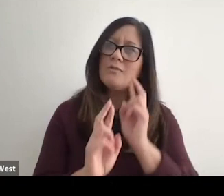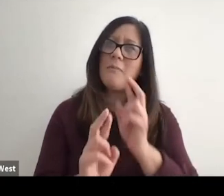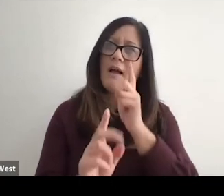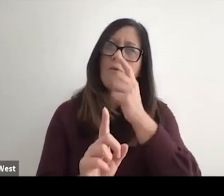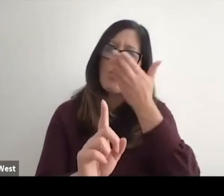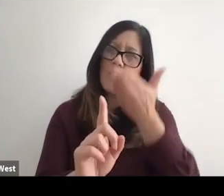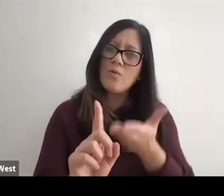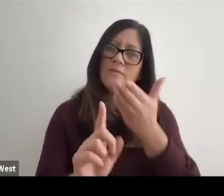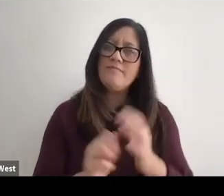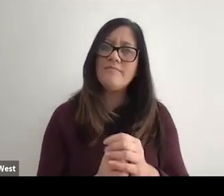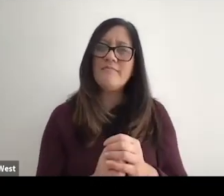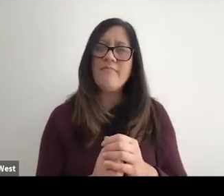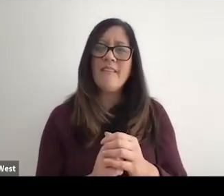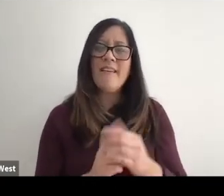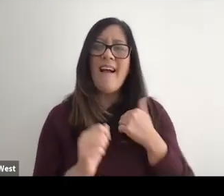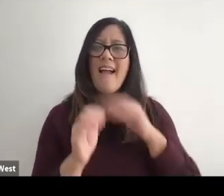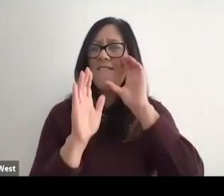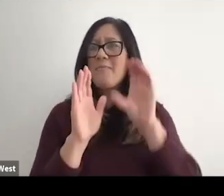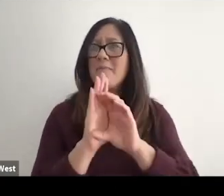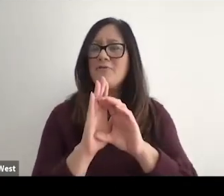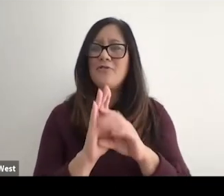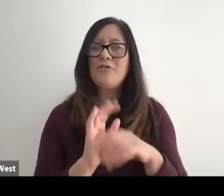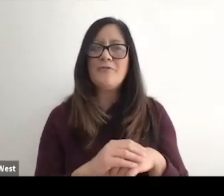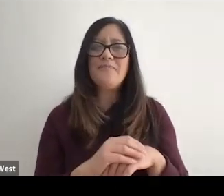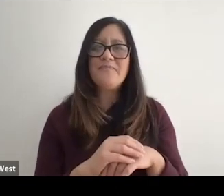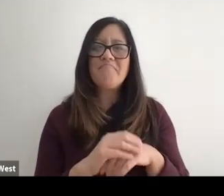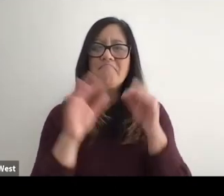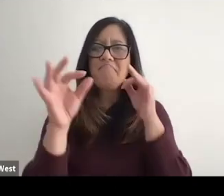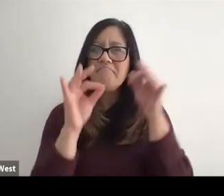I have an infographic that kind of shows you this journey right. the Serpentine journey.